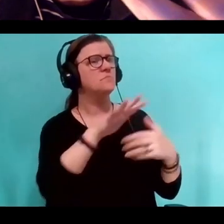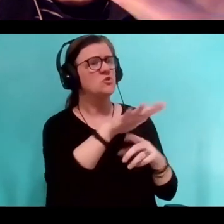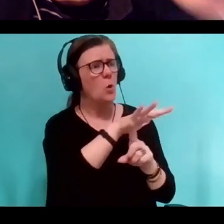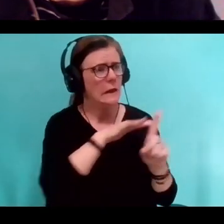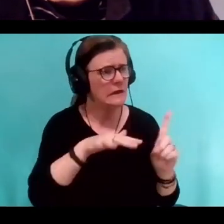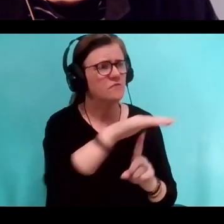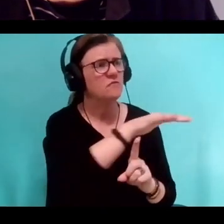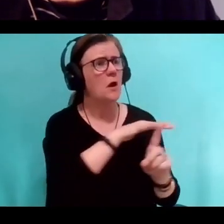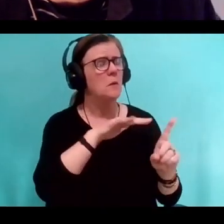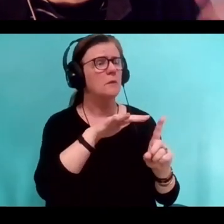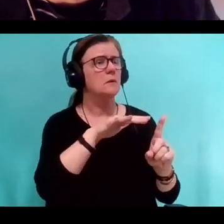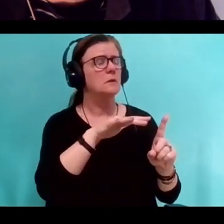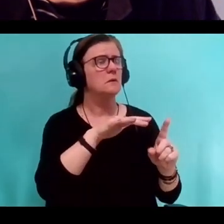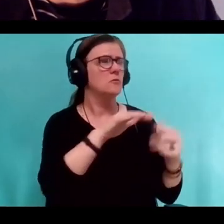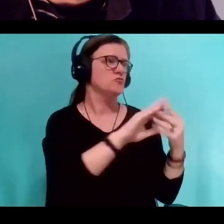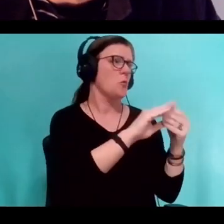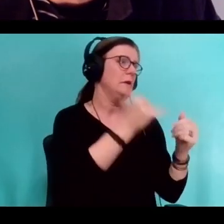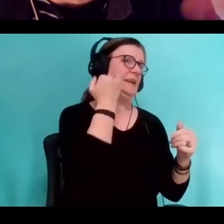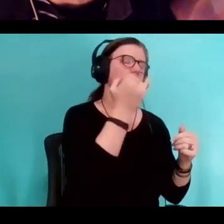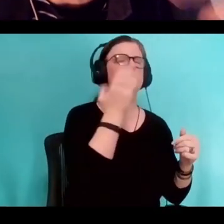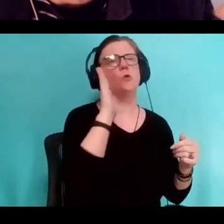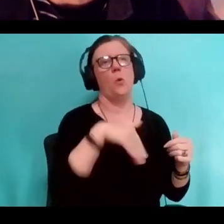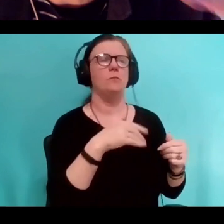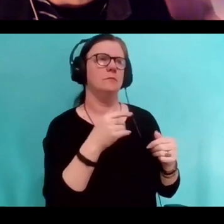even if it was just about what happened at the supermarket that day, it had a beginning,